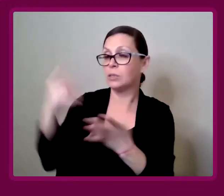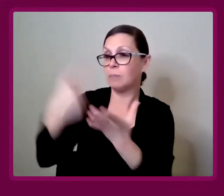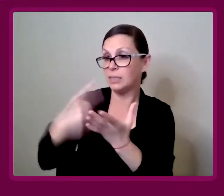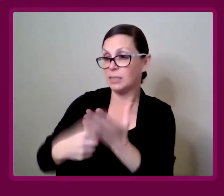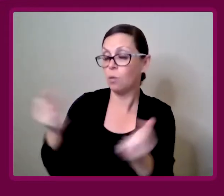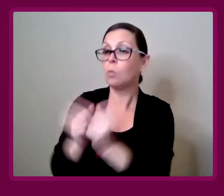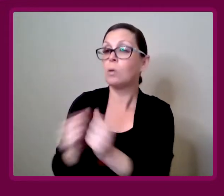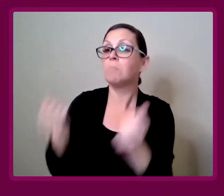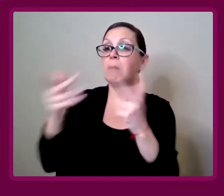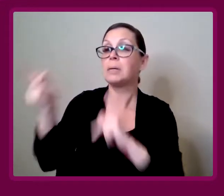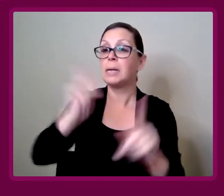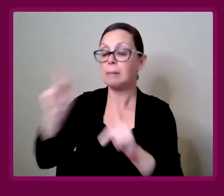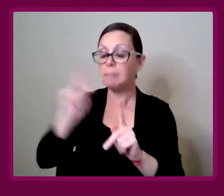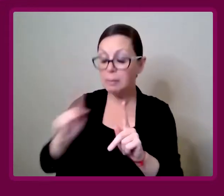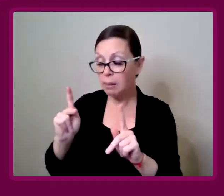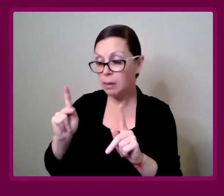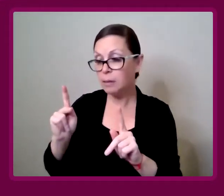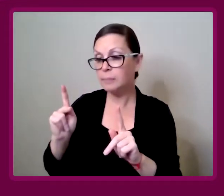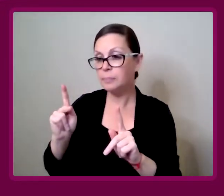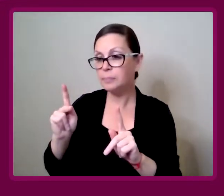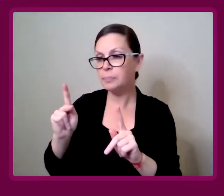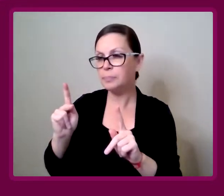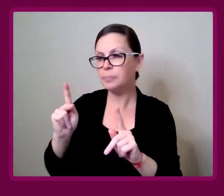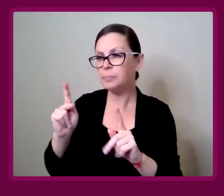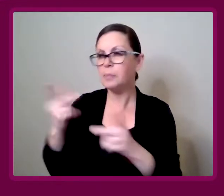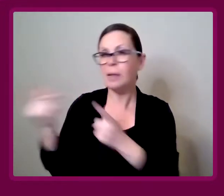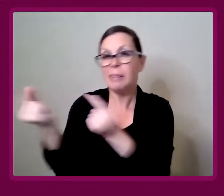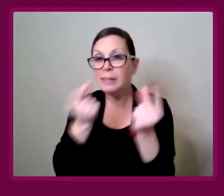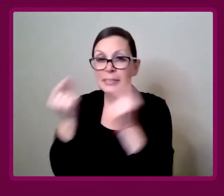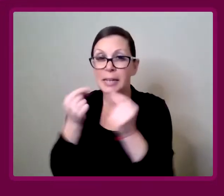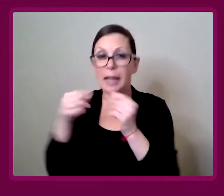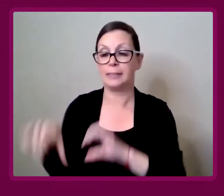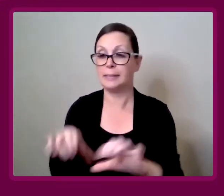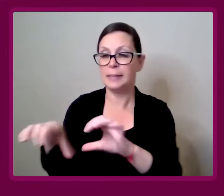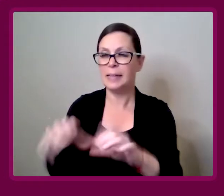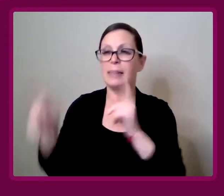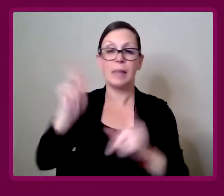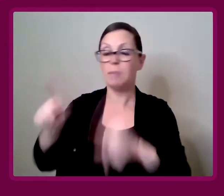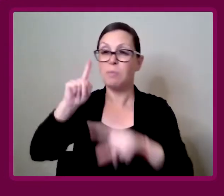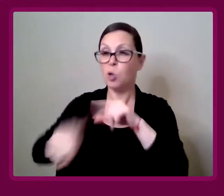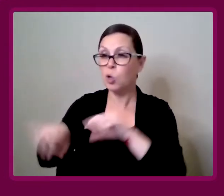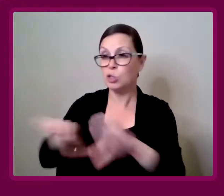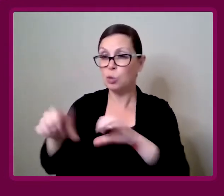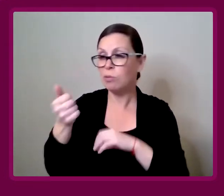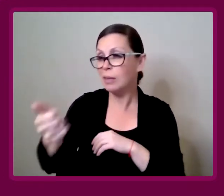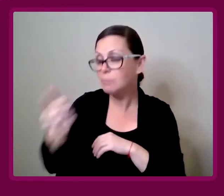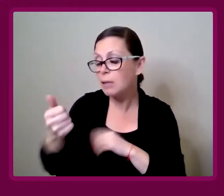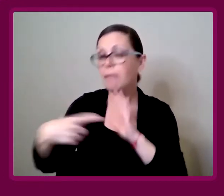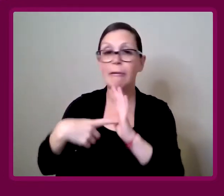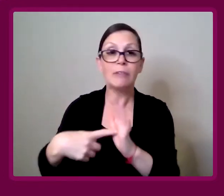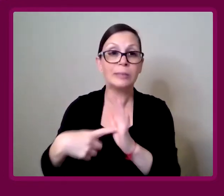with a lot of people, some of the tasks that people weren't able to carry out were things